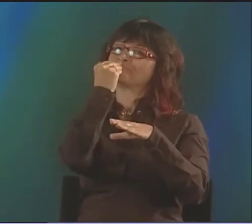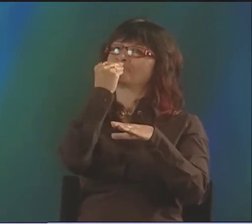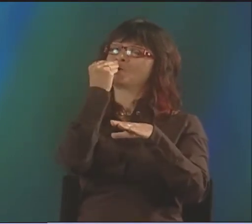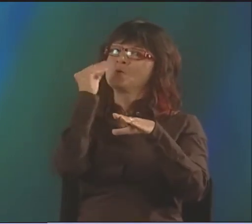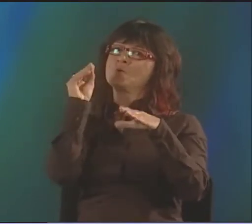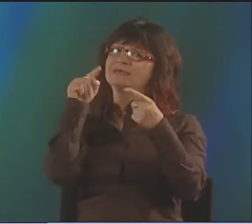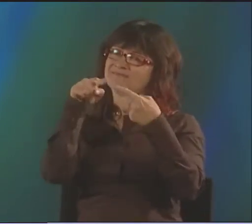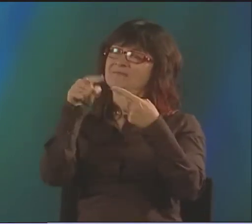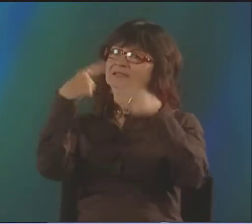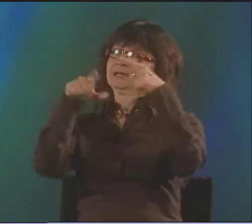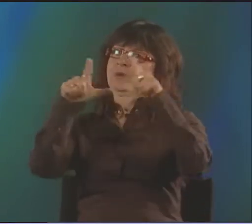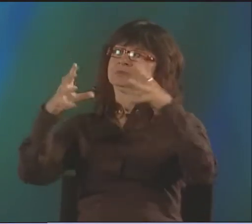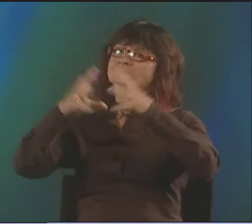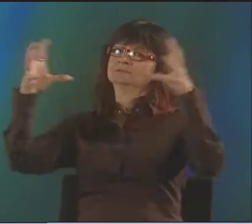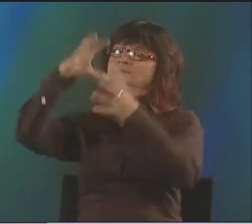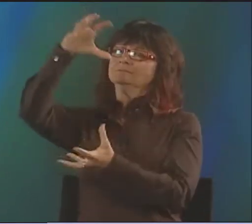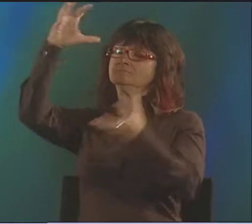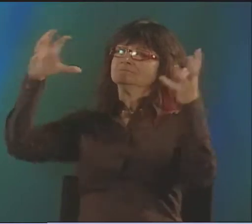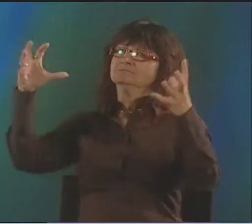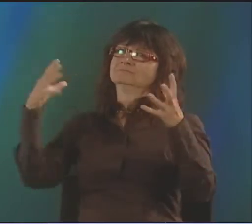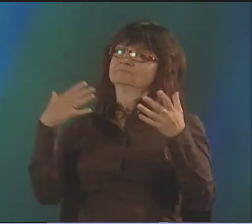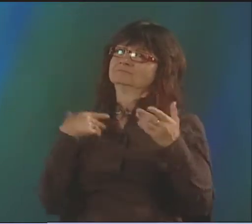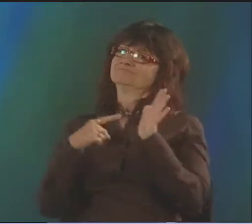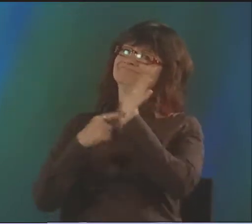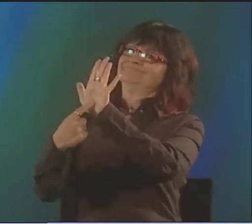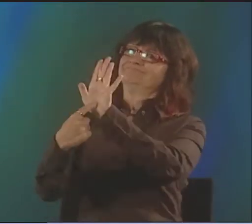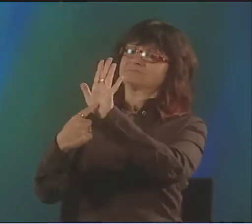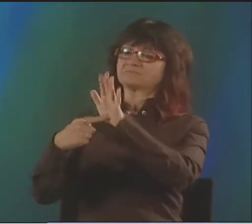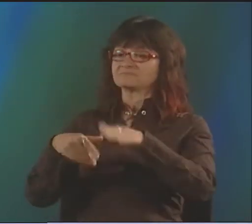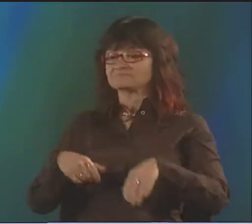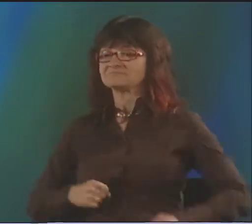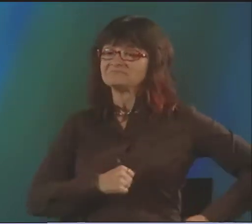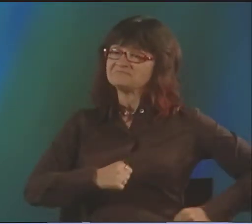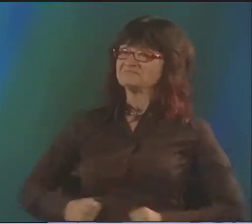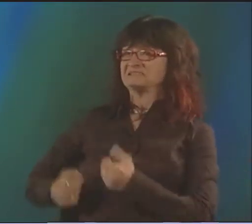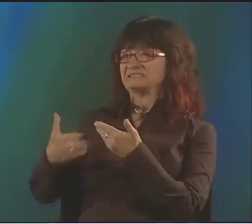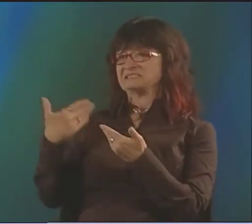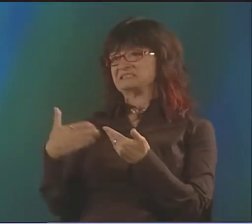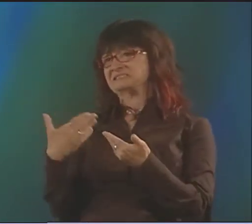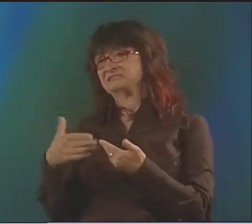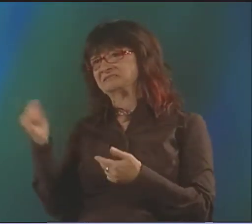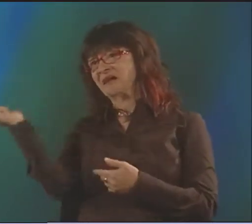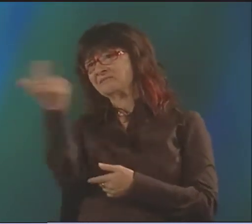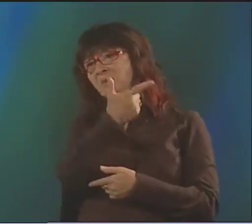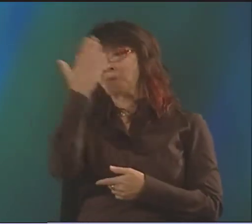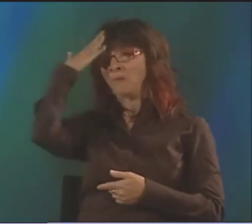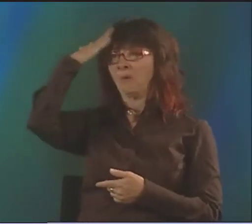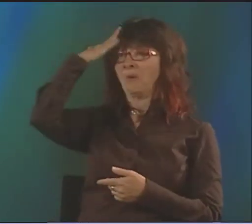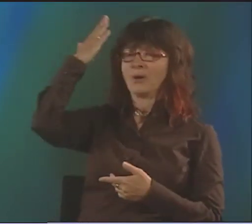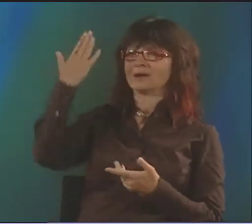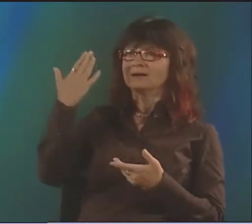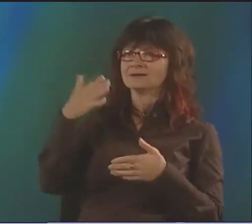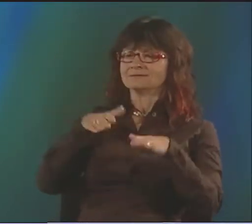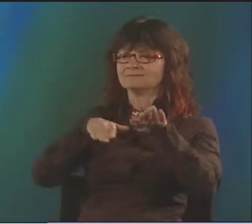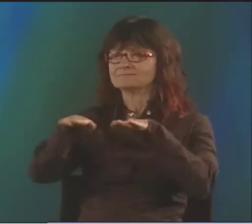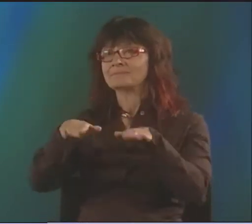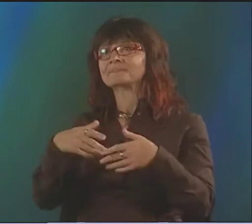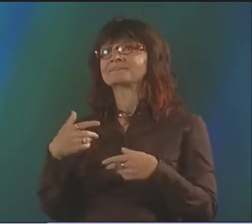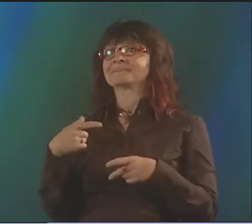BUT WHAT'S THE SIGN THAT YOU'RE GOING TO USE TO SHOW THAT MORE? YOU KNOW, SIGN LANGUAGE HAS SO MANY DIFFERENT NUANCES AND SUCH RICHNESS.